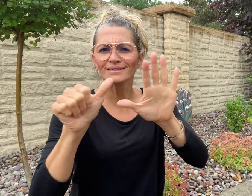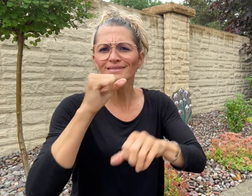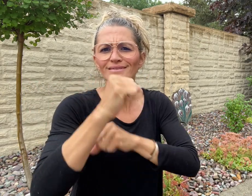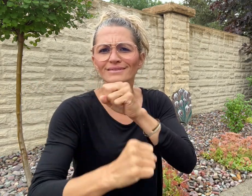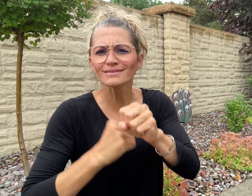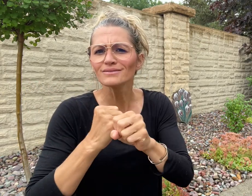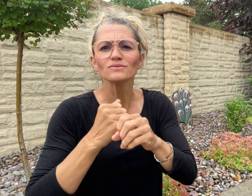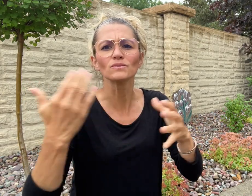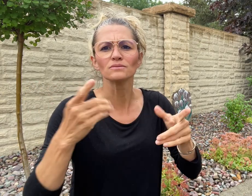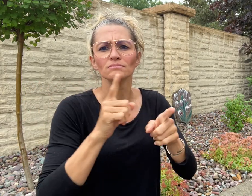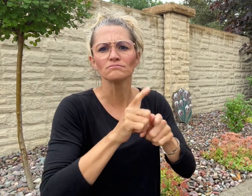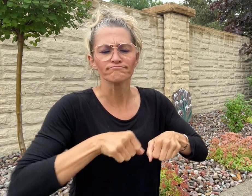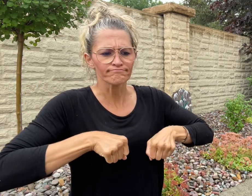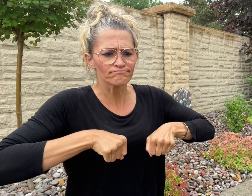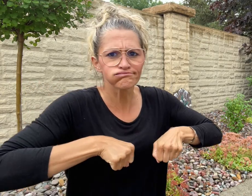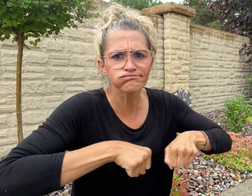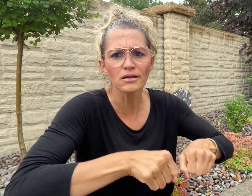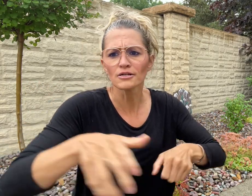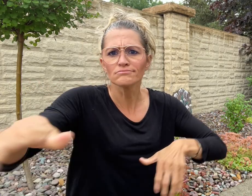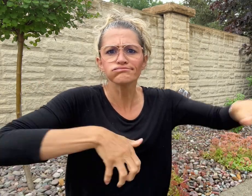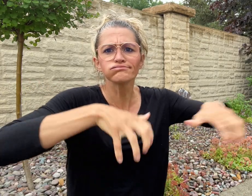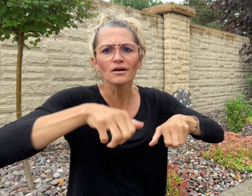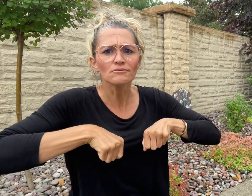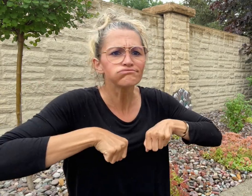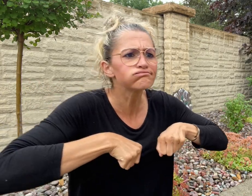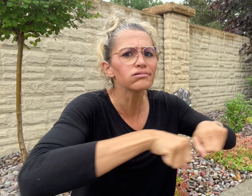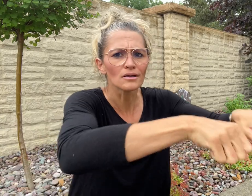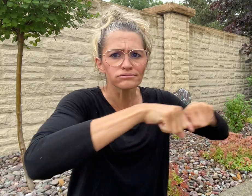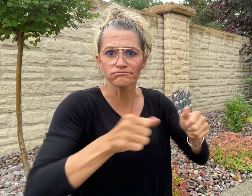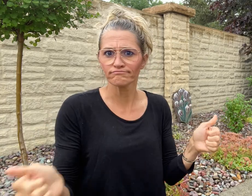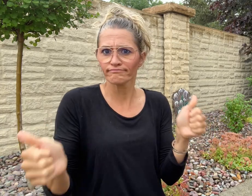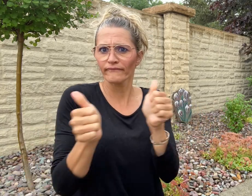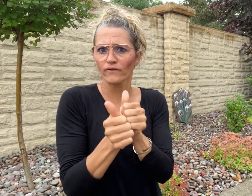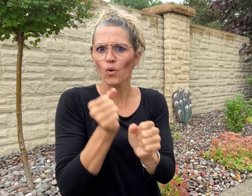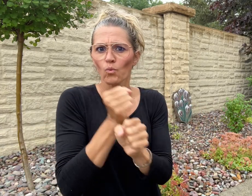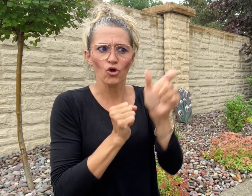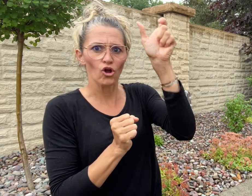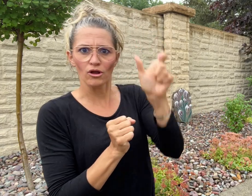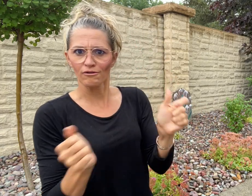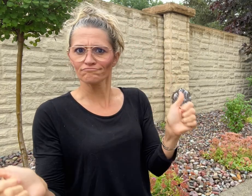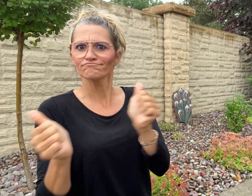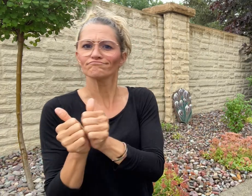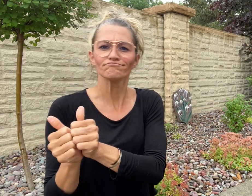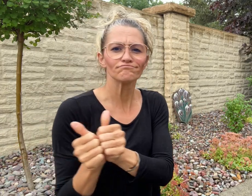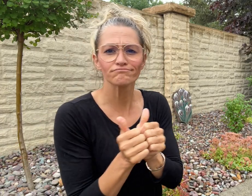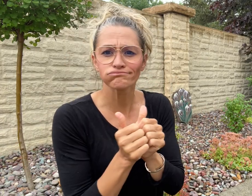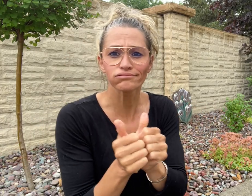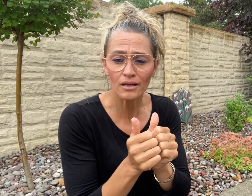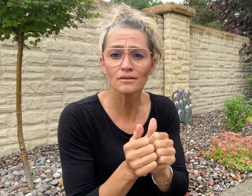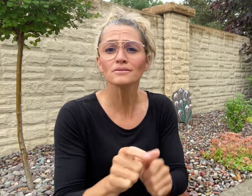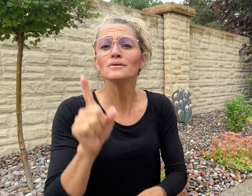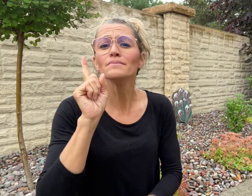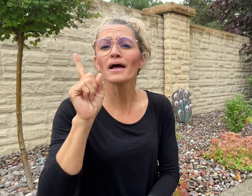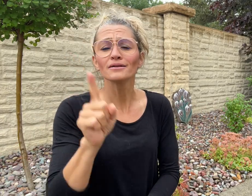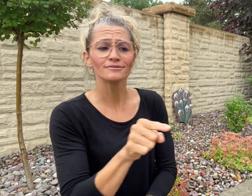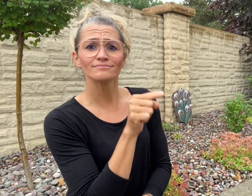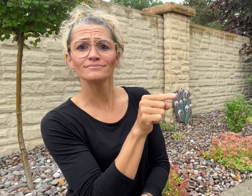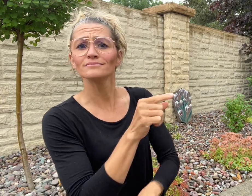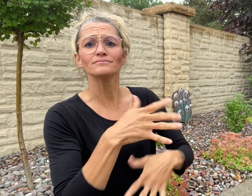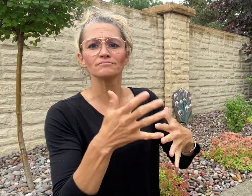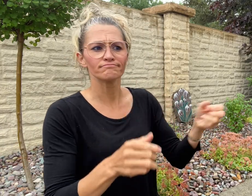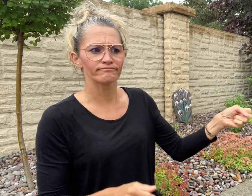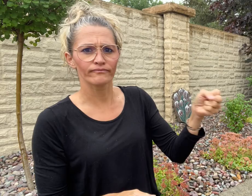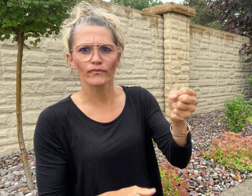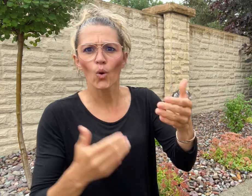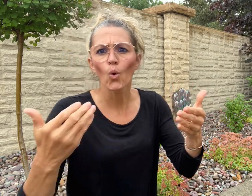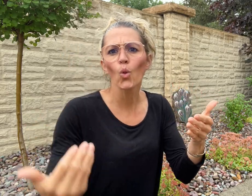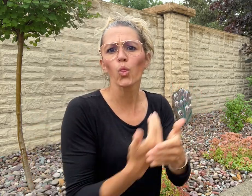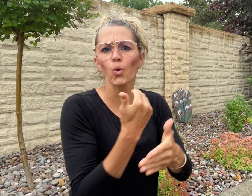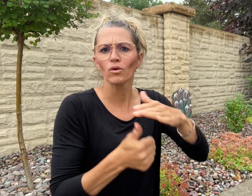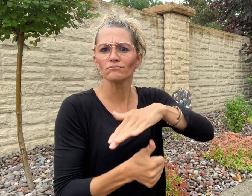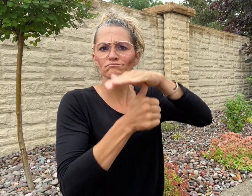with a work coach. When a new manager was appointed, things